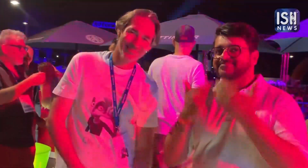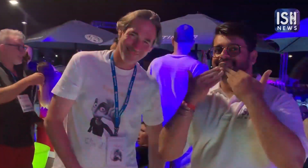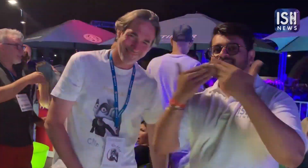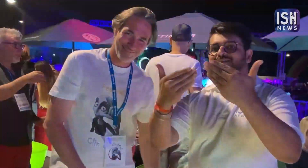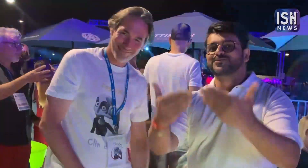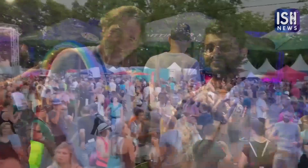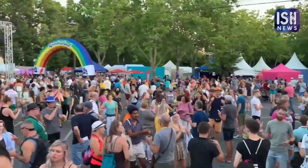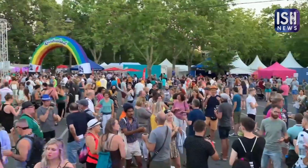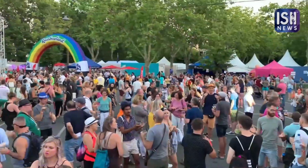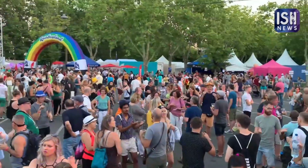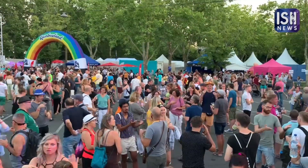Thank you!